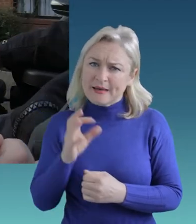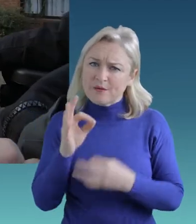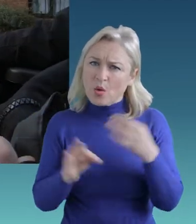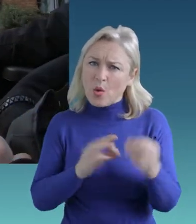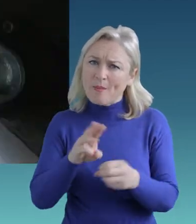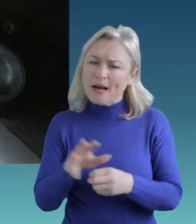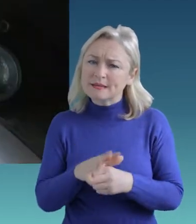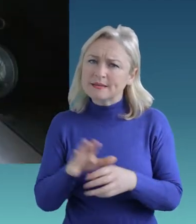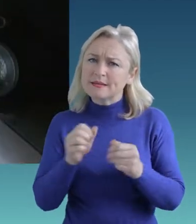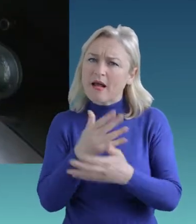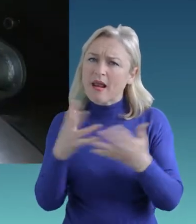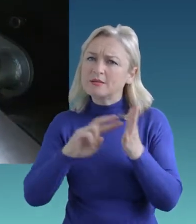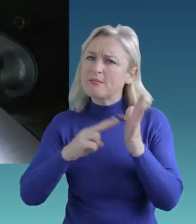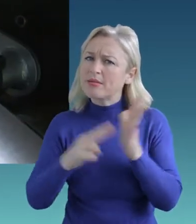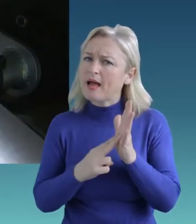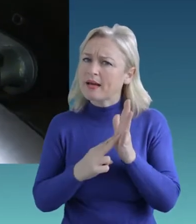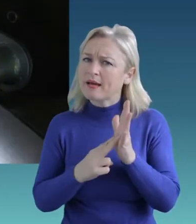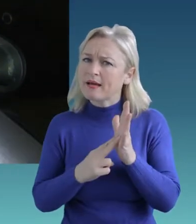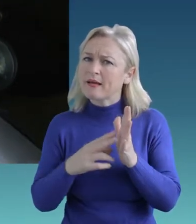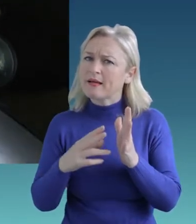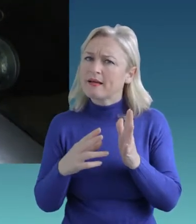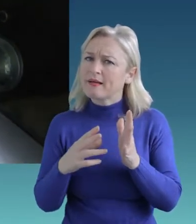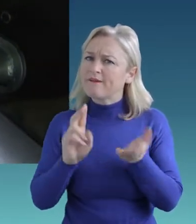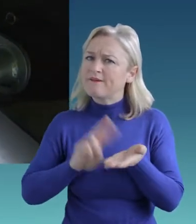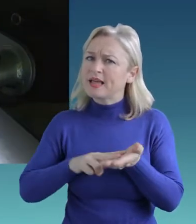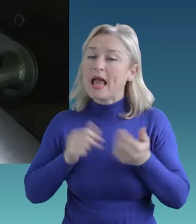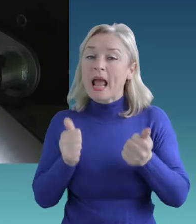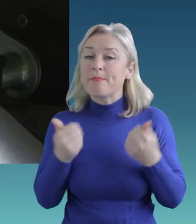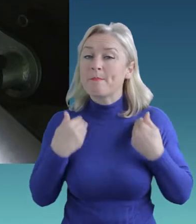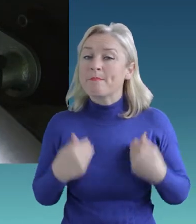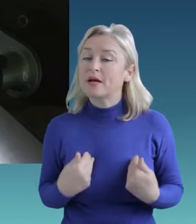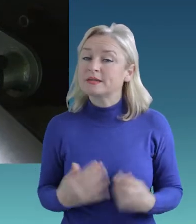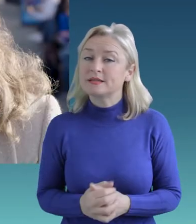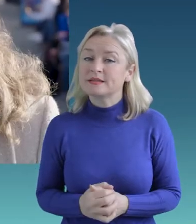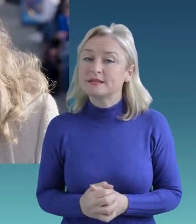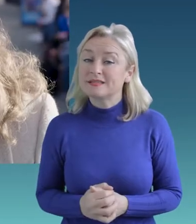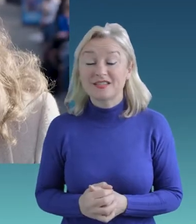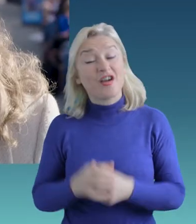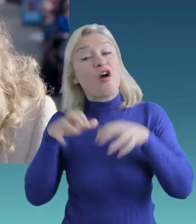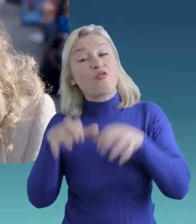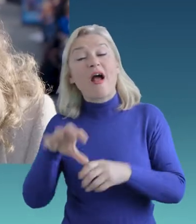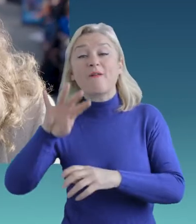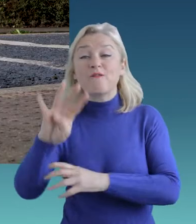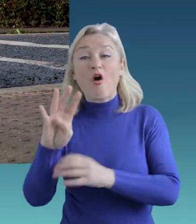than it would for an able-bodied person. I’m Aoibheann Bird from Crowd4Access.